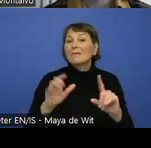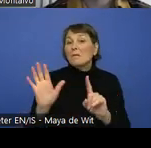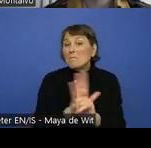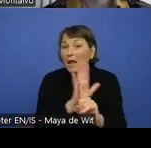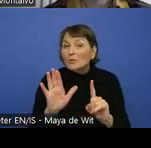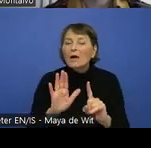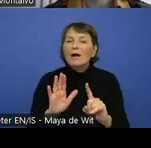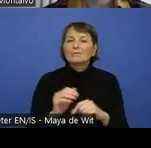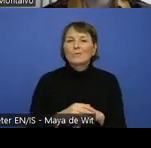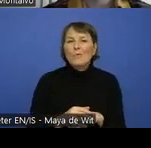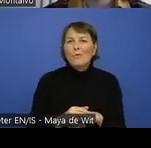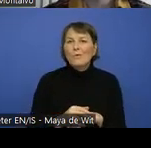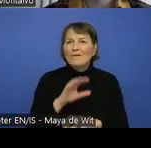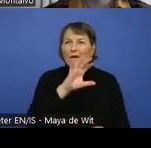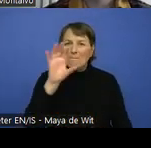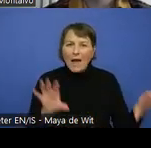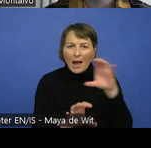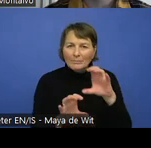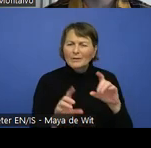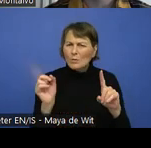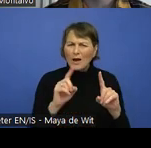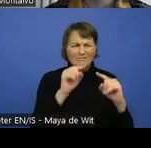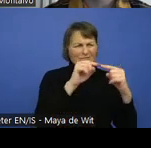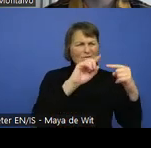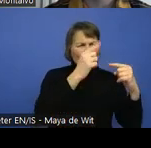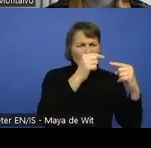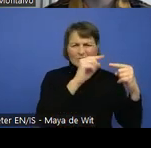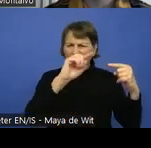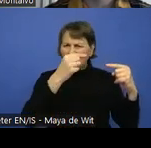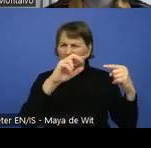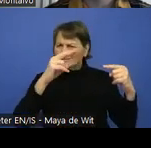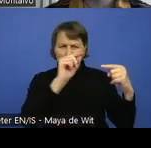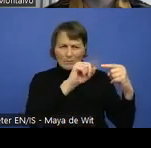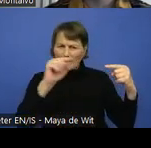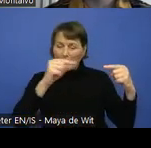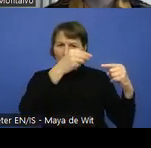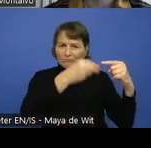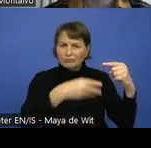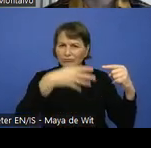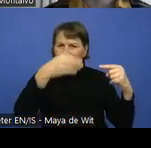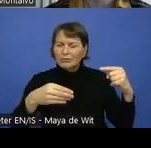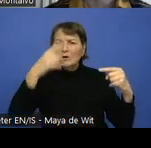That once again the sooner the designer understands the relevance of those and knows how to implement